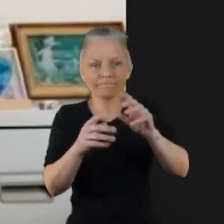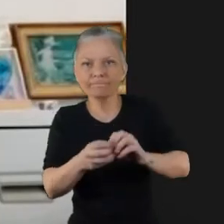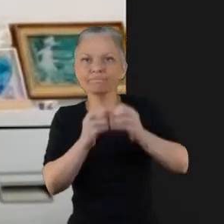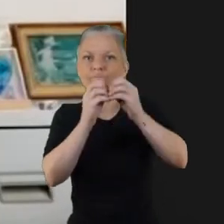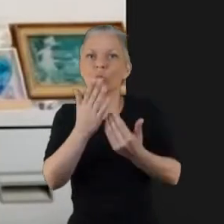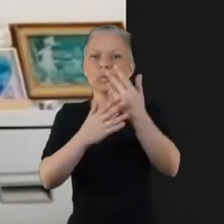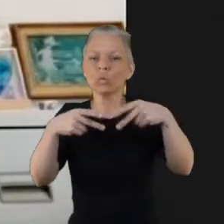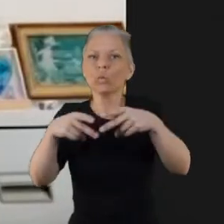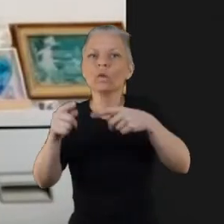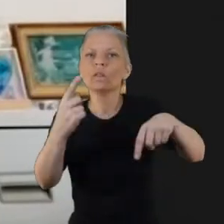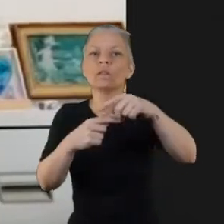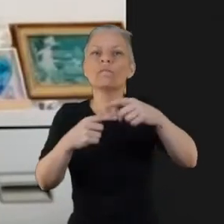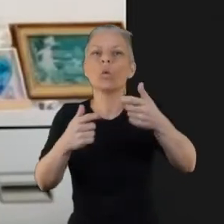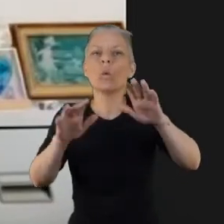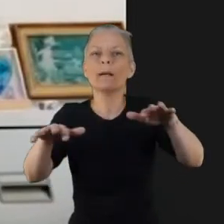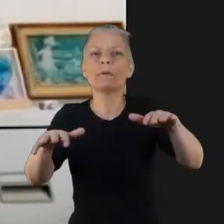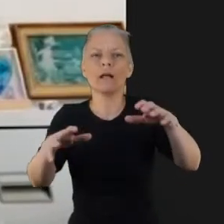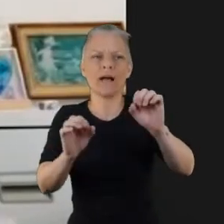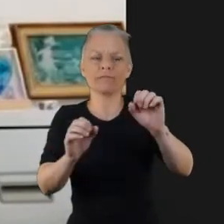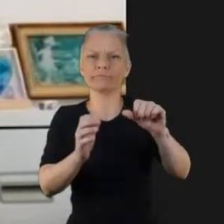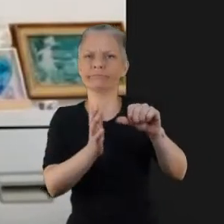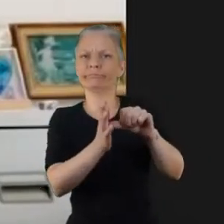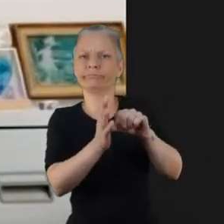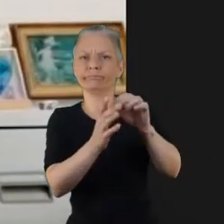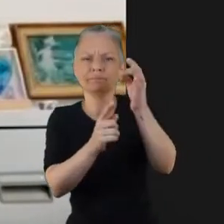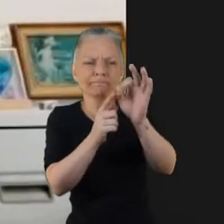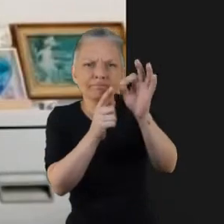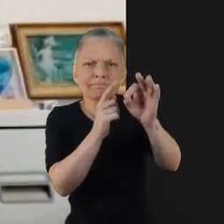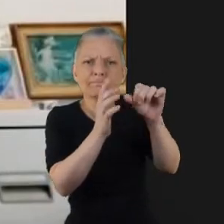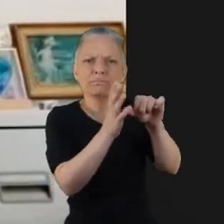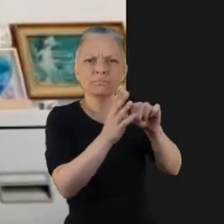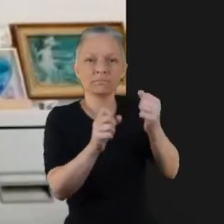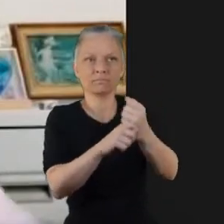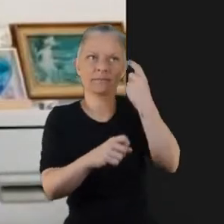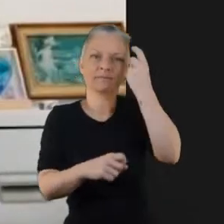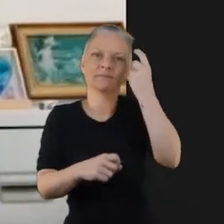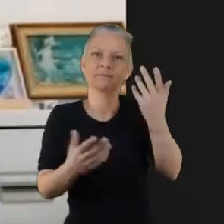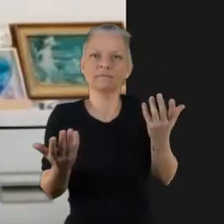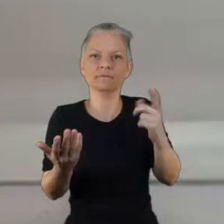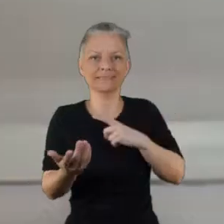with people with lived experience and not just something that's done to them. We ask if it's okay you know to work together.